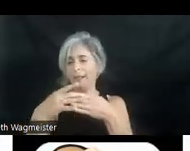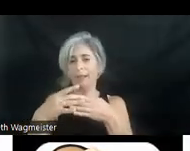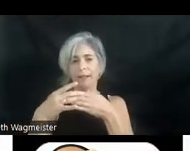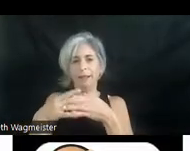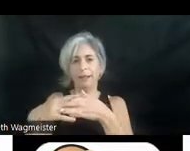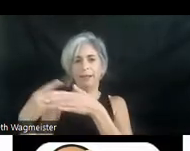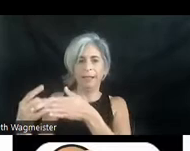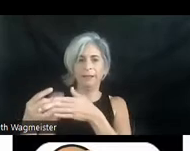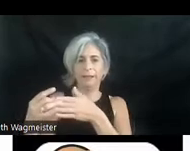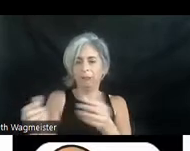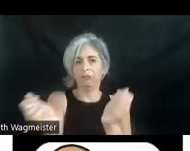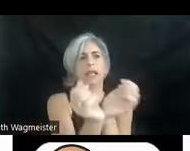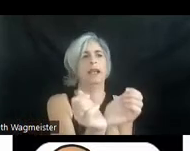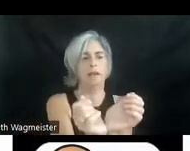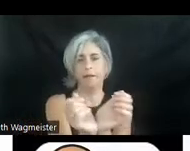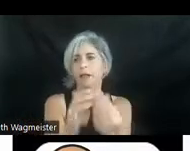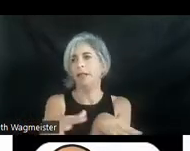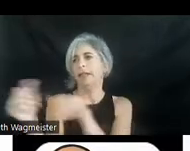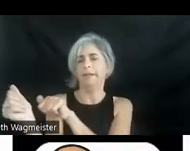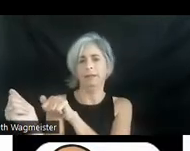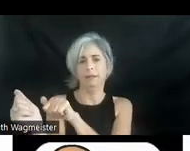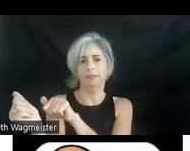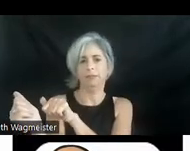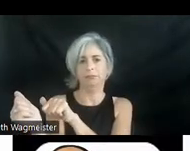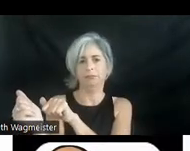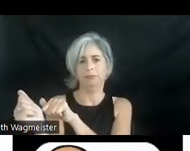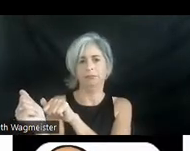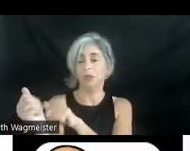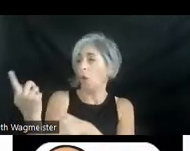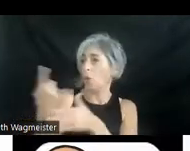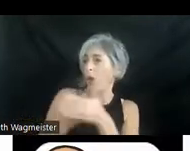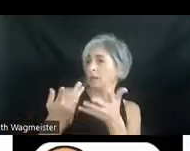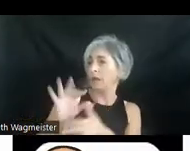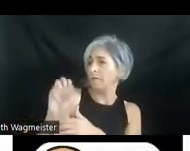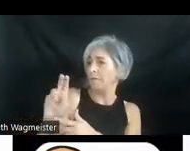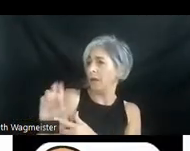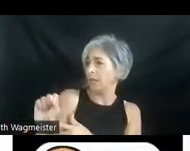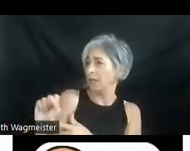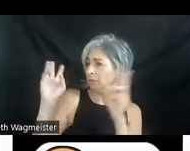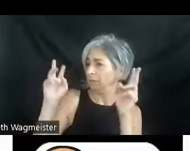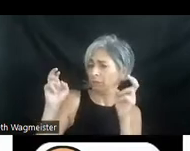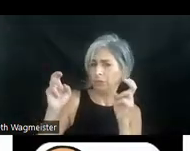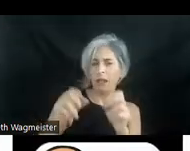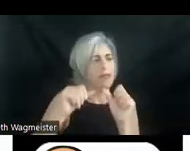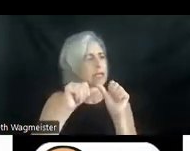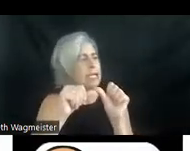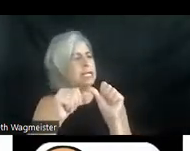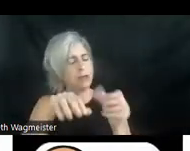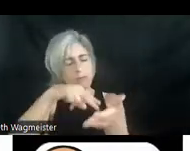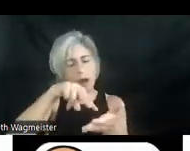in handcuffs. The singers and party guests continue dancing as Stevie and the band continues